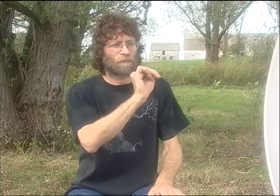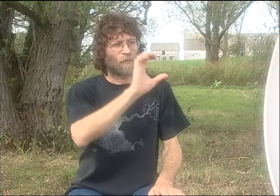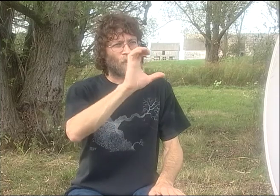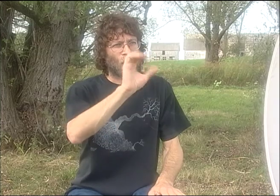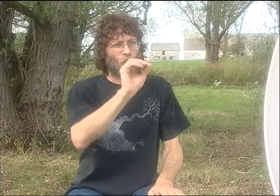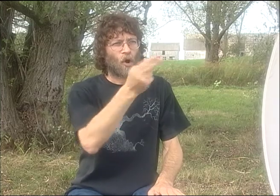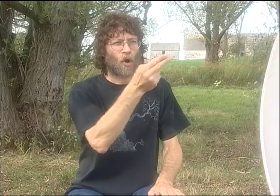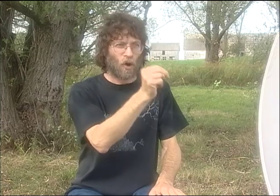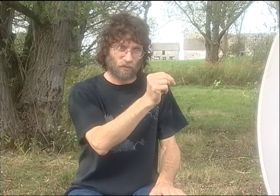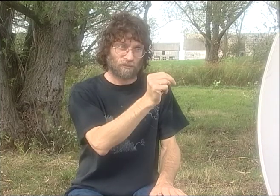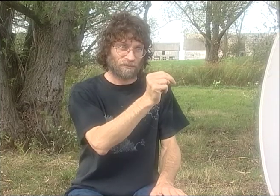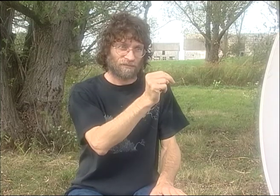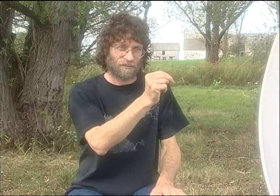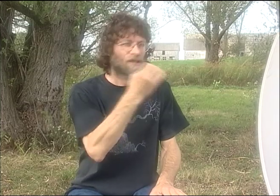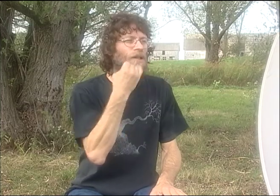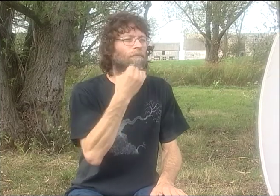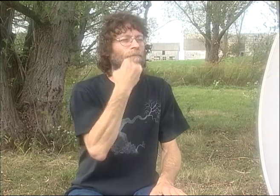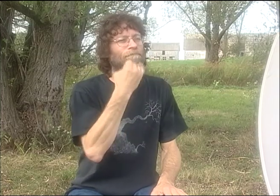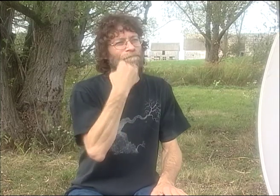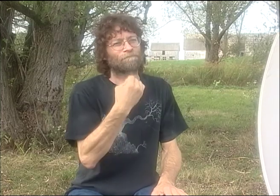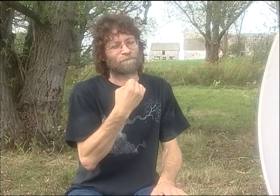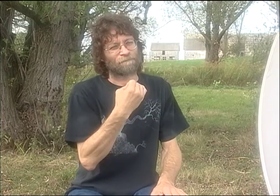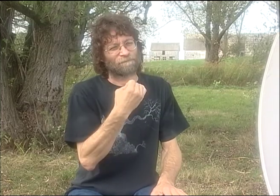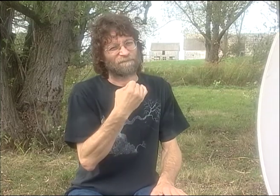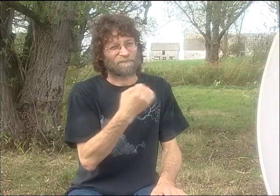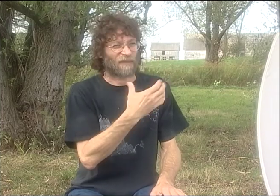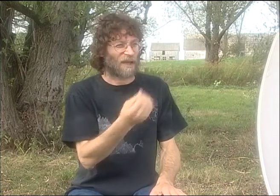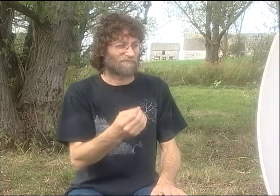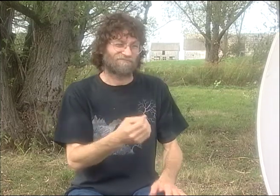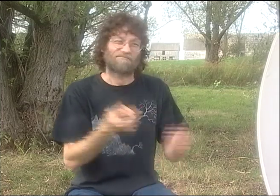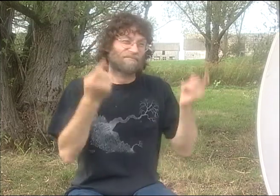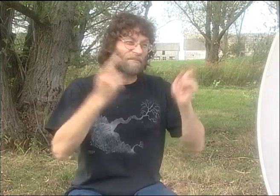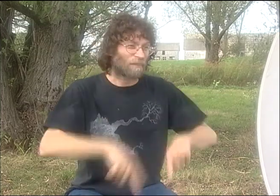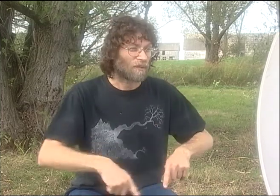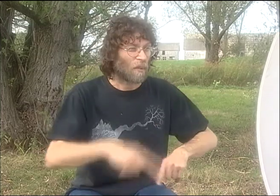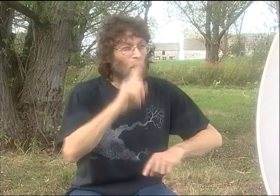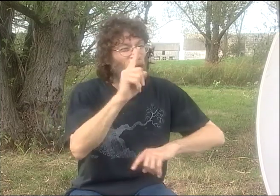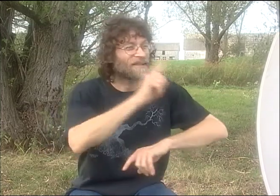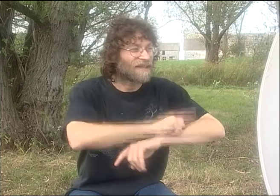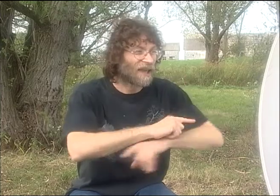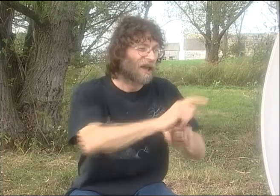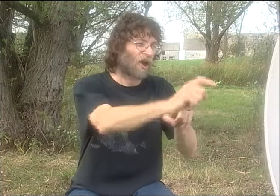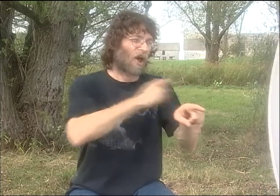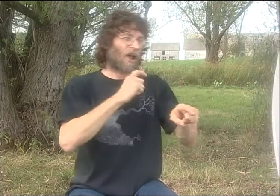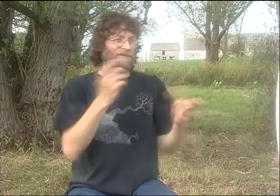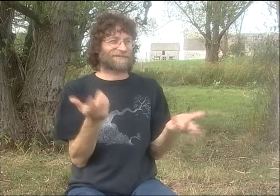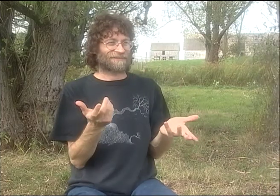I HAD THIS GREAT FRIEND WHEN I FIRST STARTED OUT AT NTID, AND HIS NAME WAS JIM COHN.